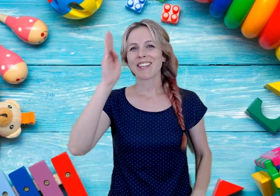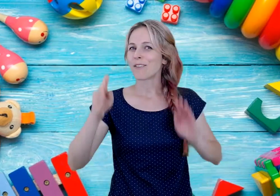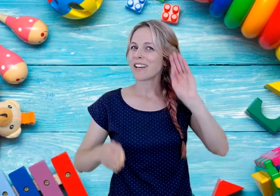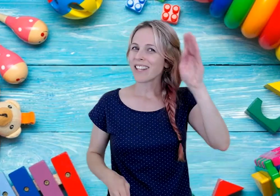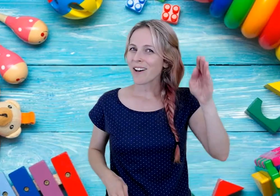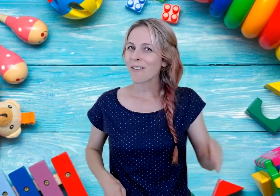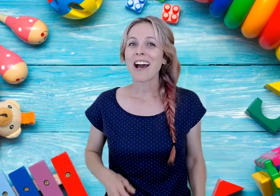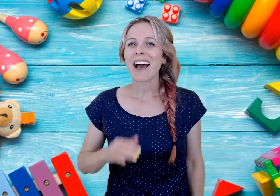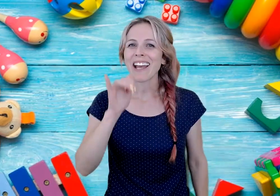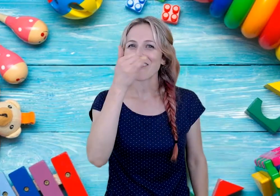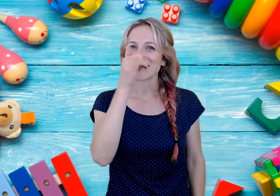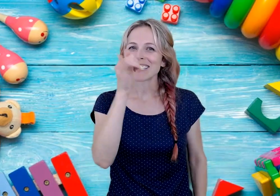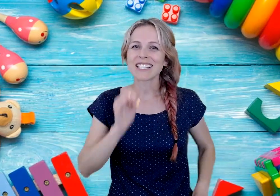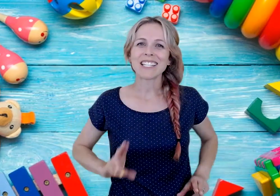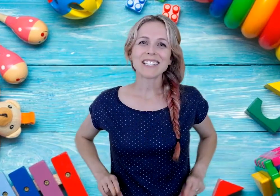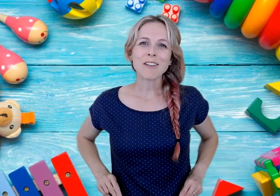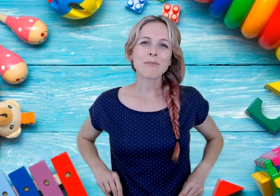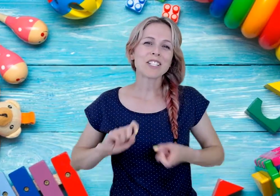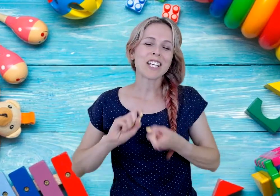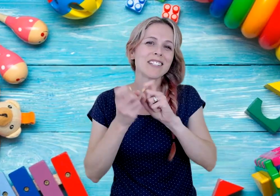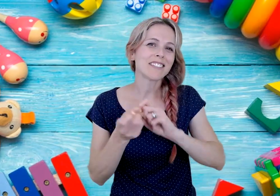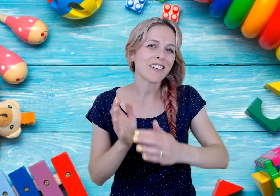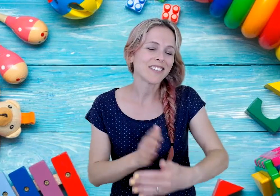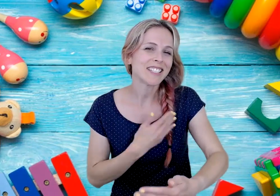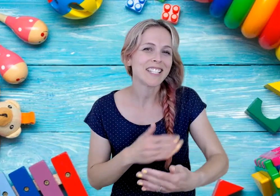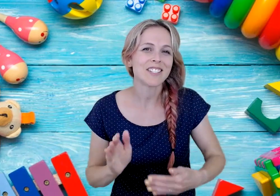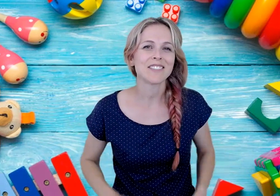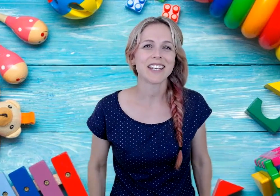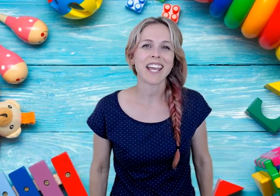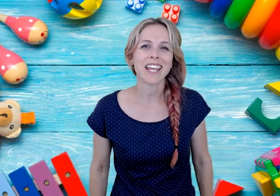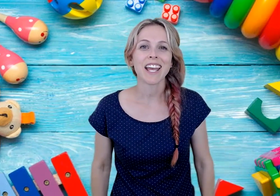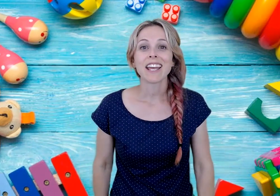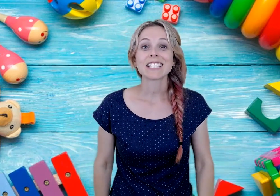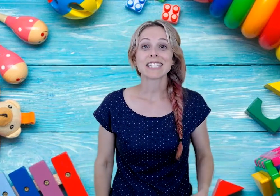Hello, hello! I have a silly diaper changing song to teach you today.